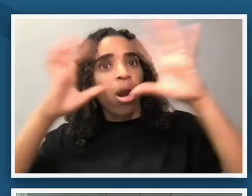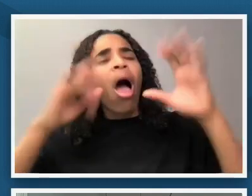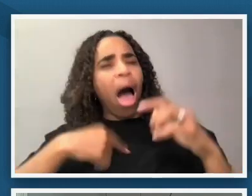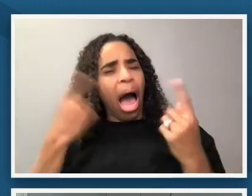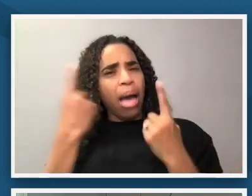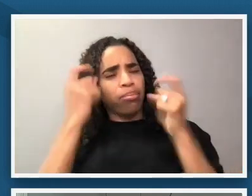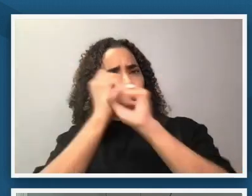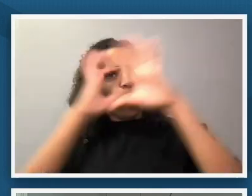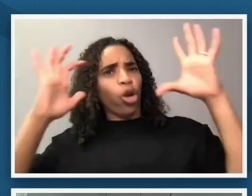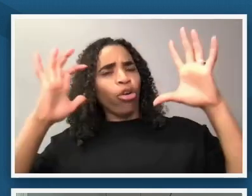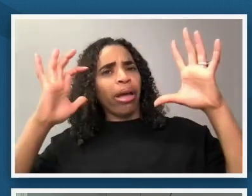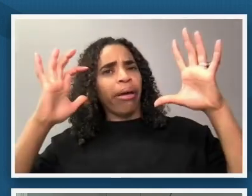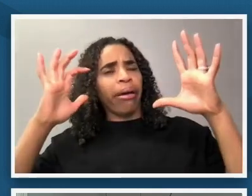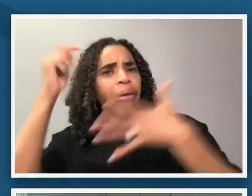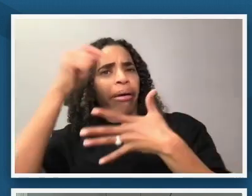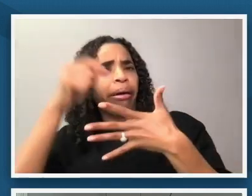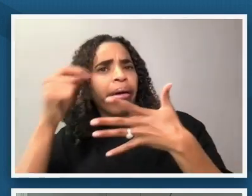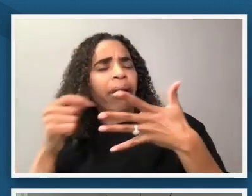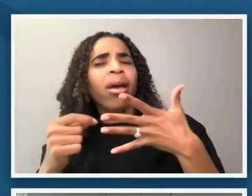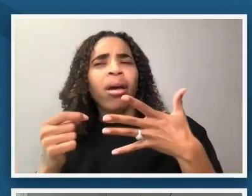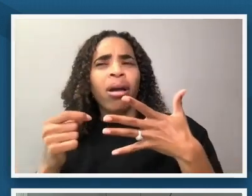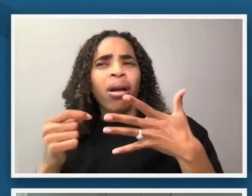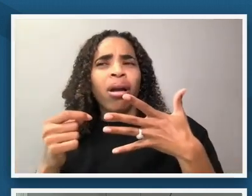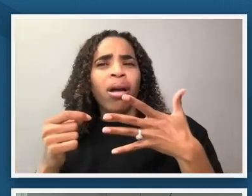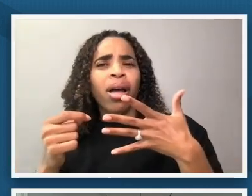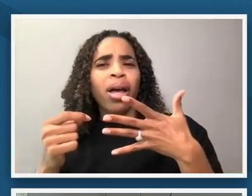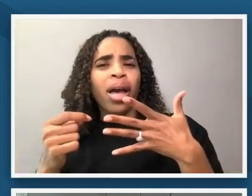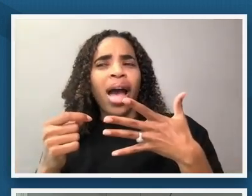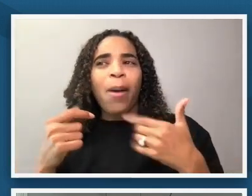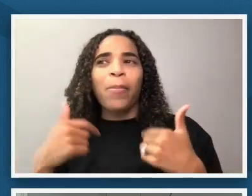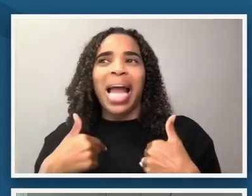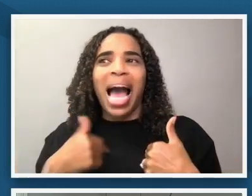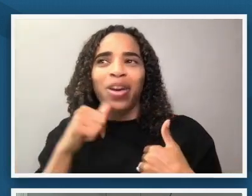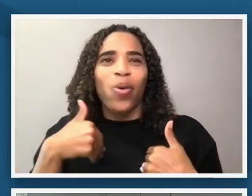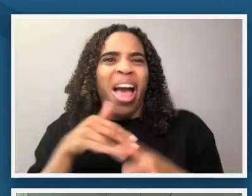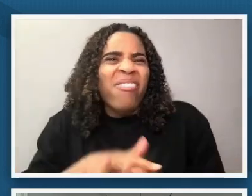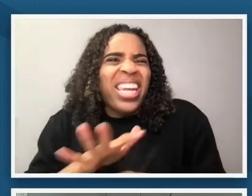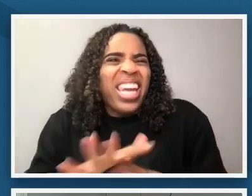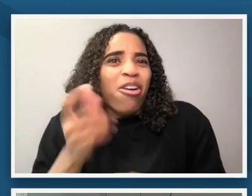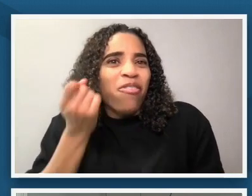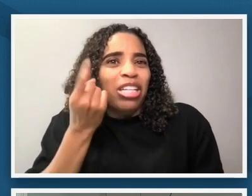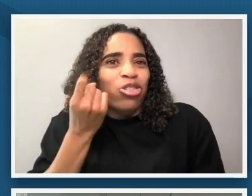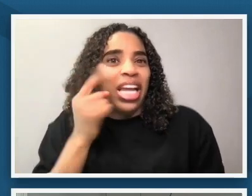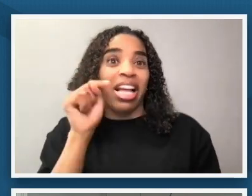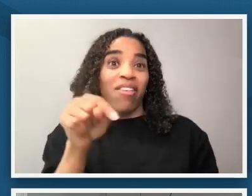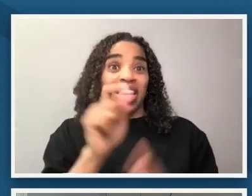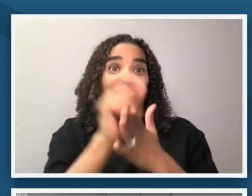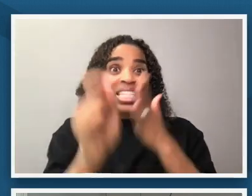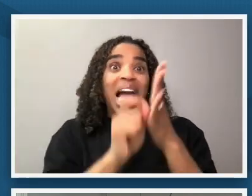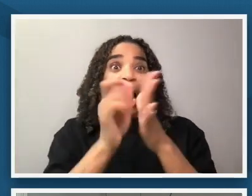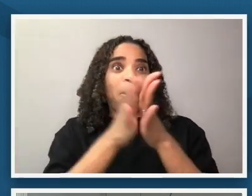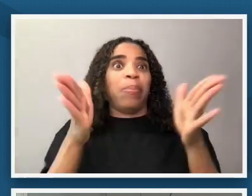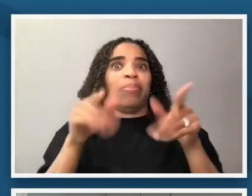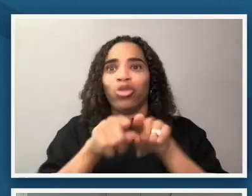lot of that is my wonders are born of my lack of understanding of this particular